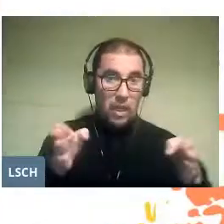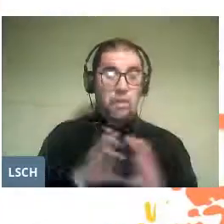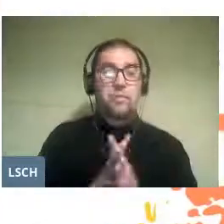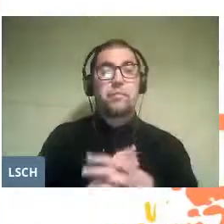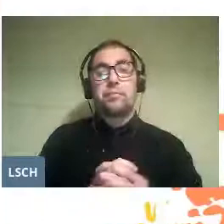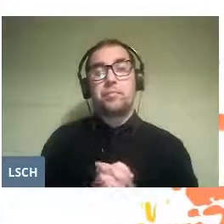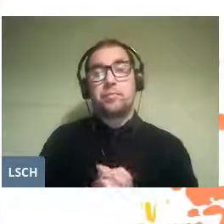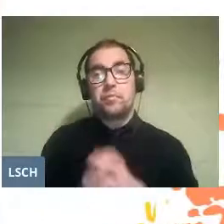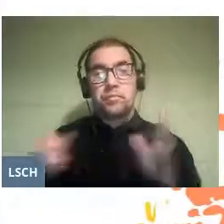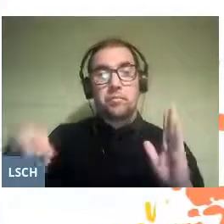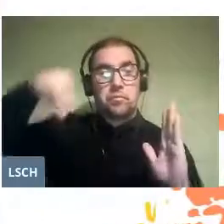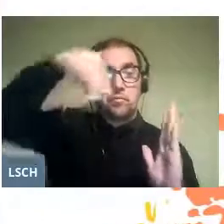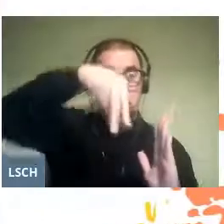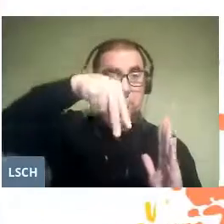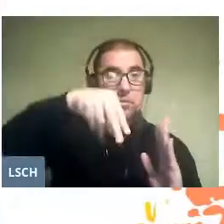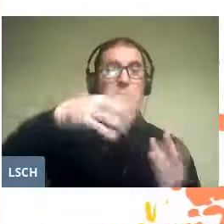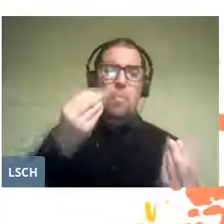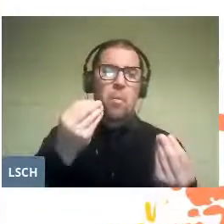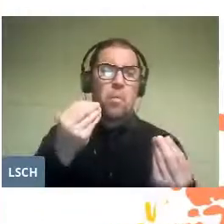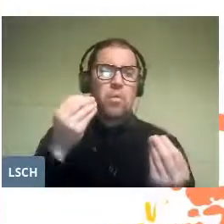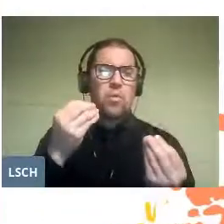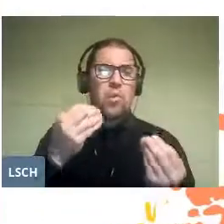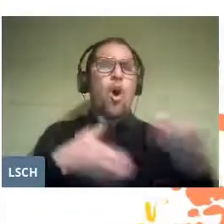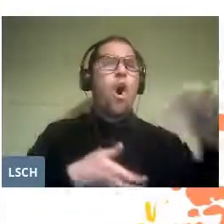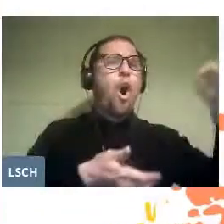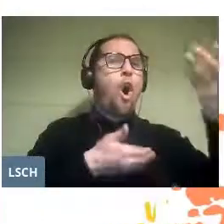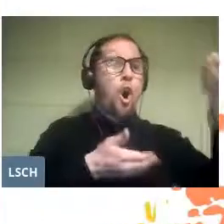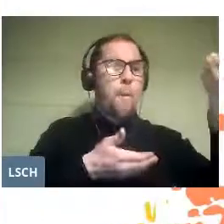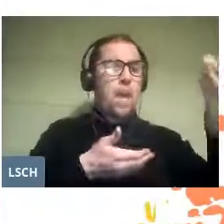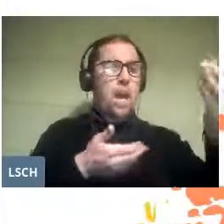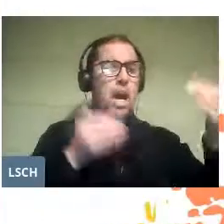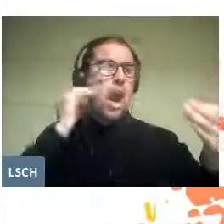and there are records of a good number of operas in which they participated